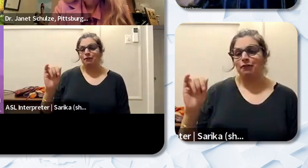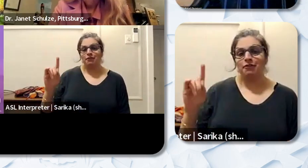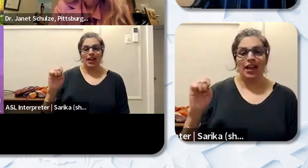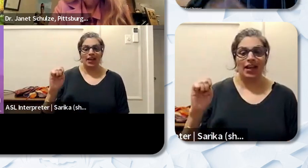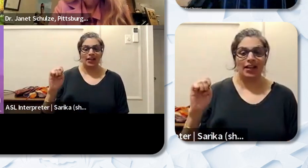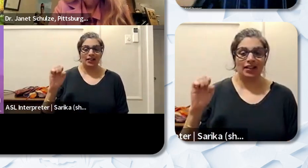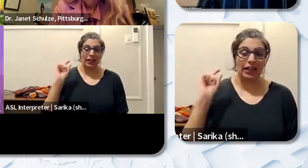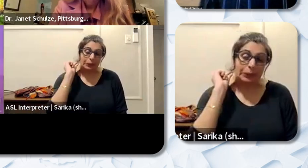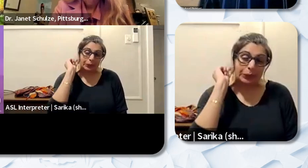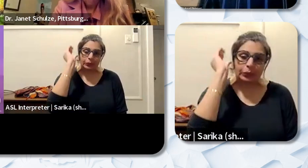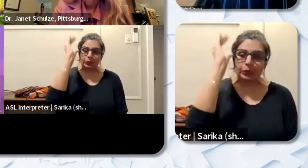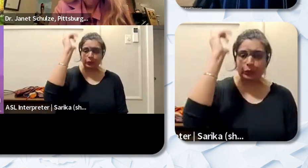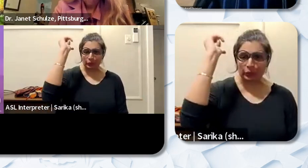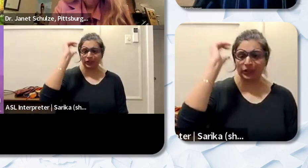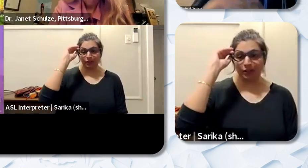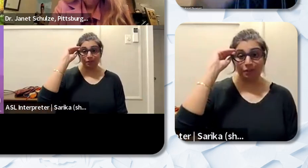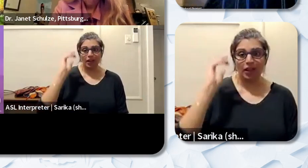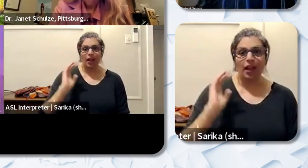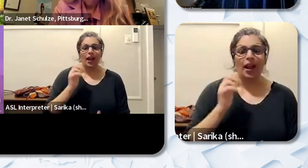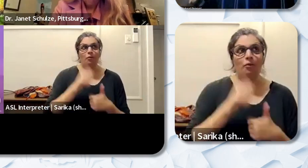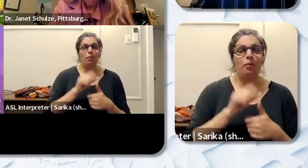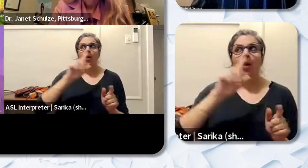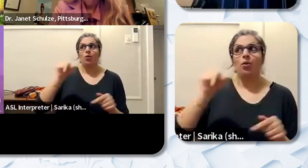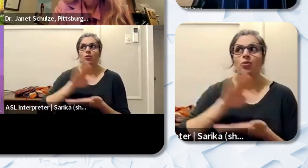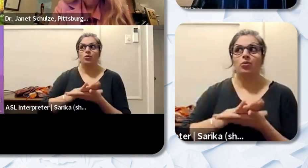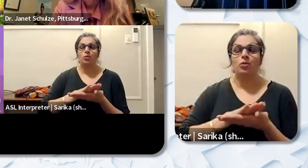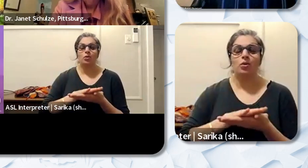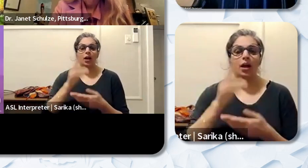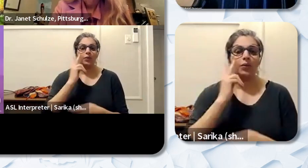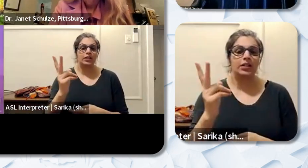and that was it. And I remember I would go to school and I would see you know my Caucasian